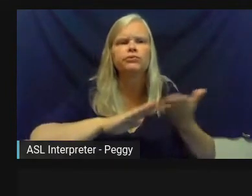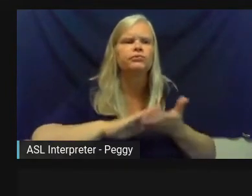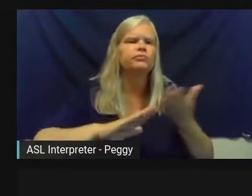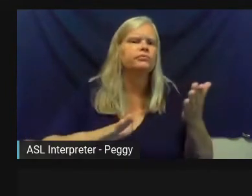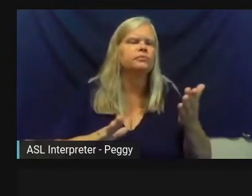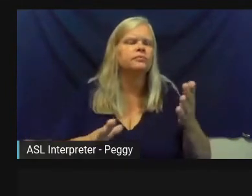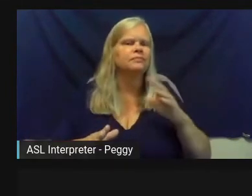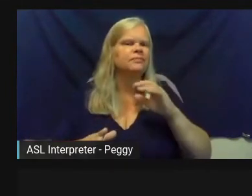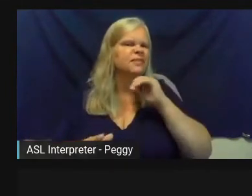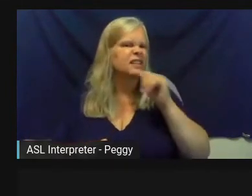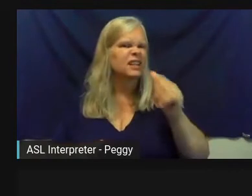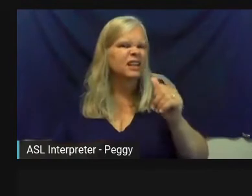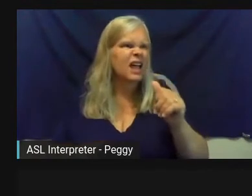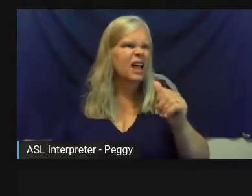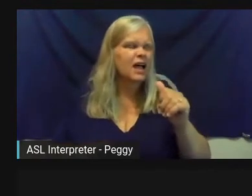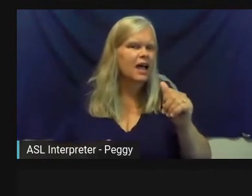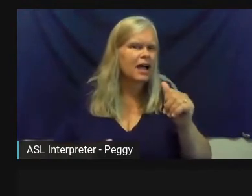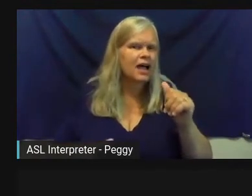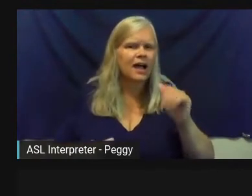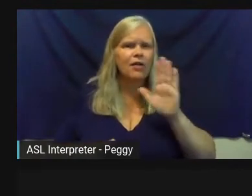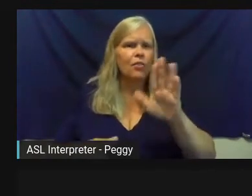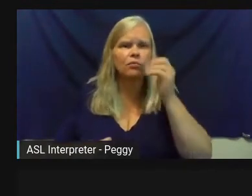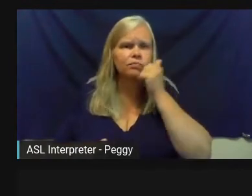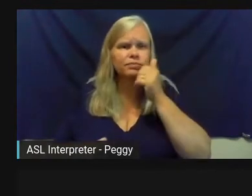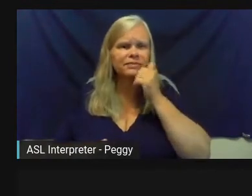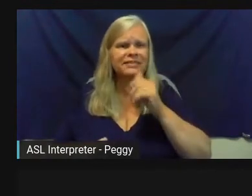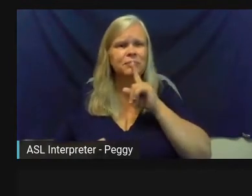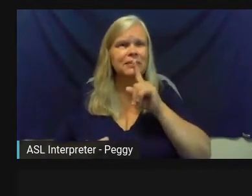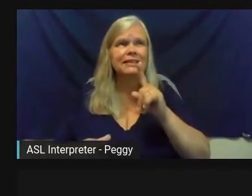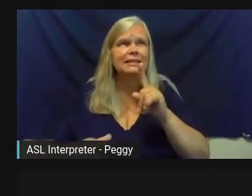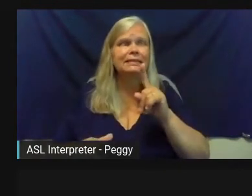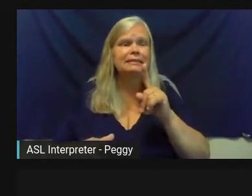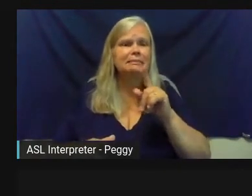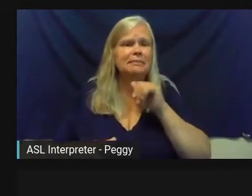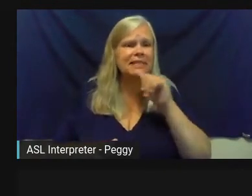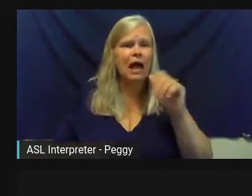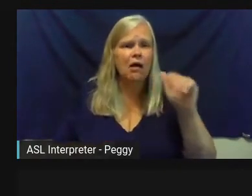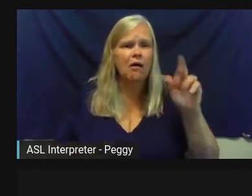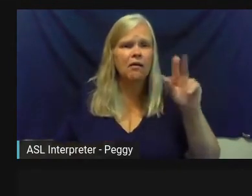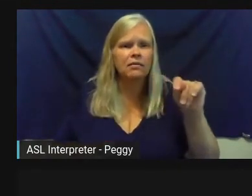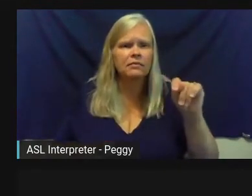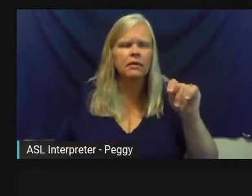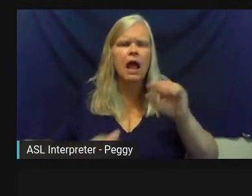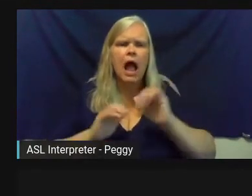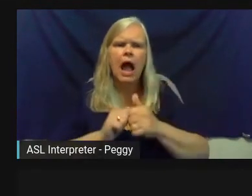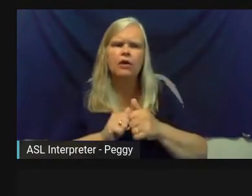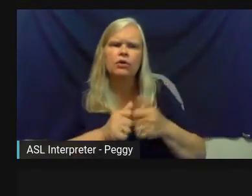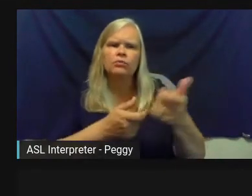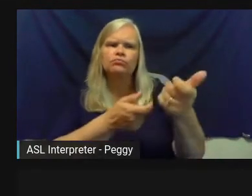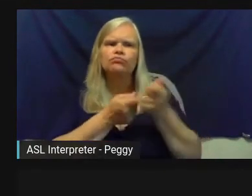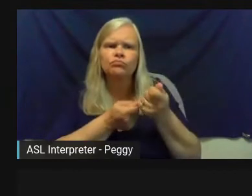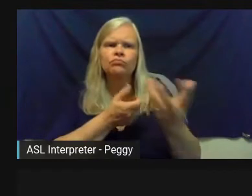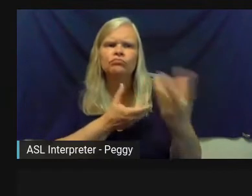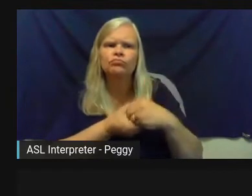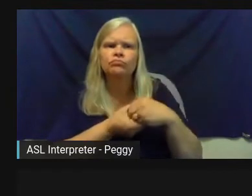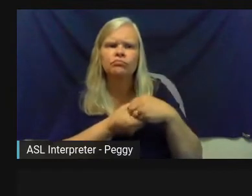responsibilities each day are not necessarily artistic in nature, how can you engage them in a greater way?